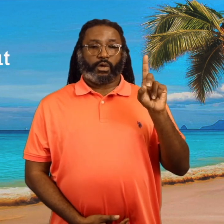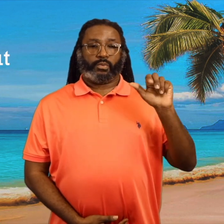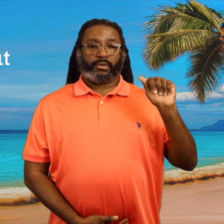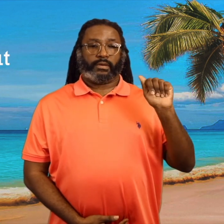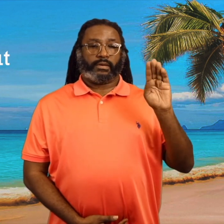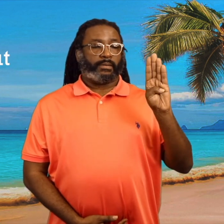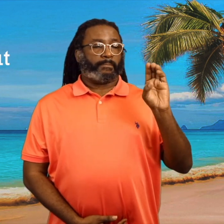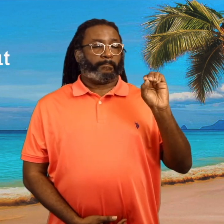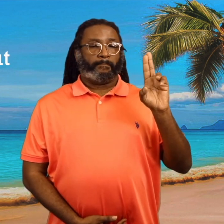Roundabout